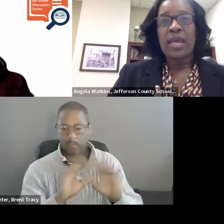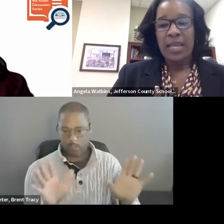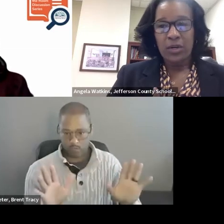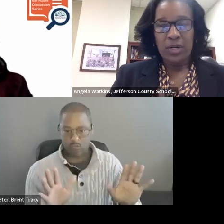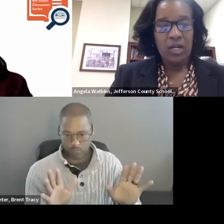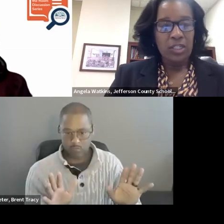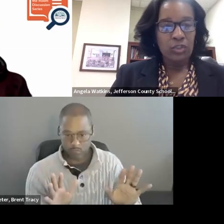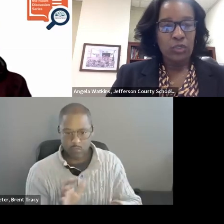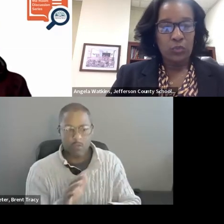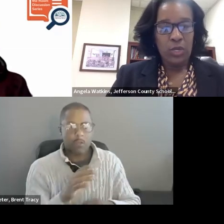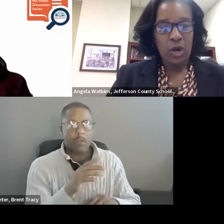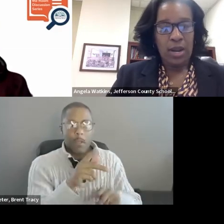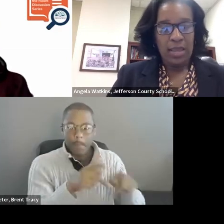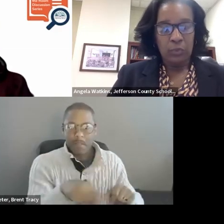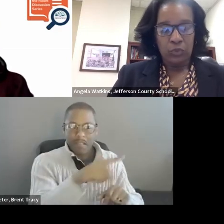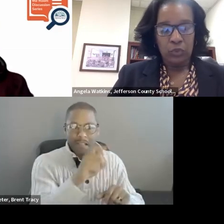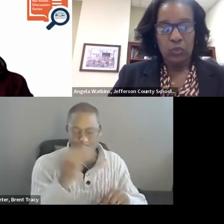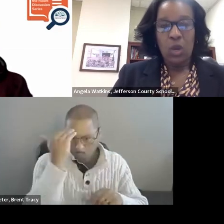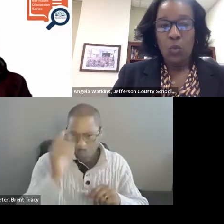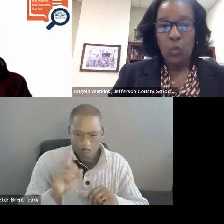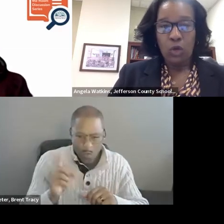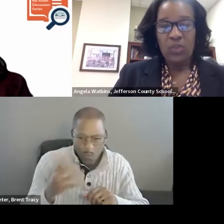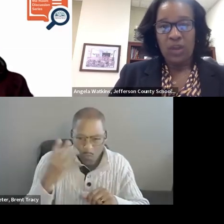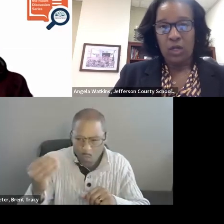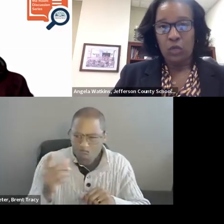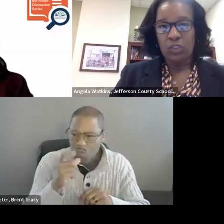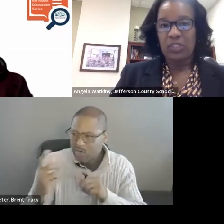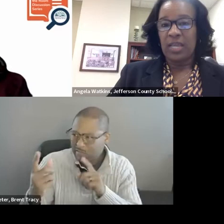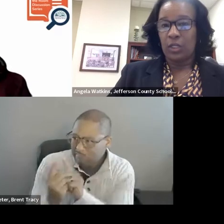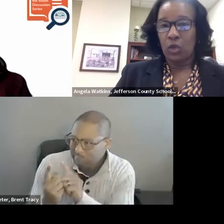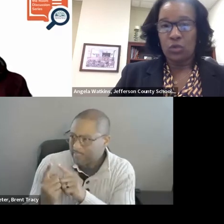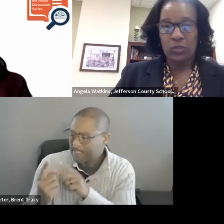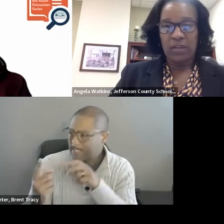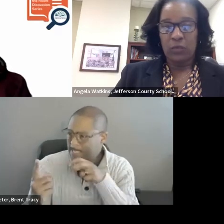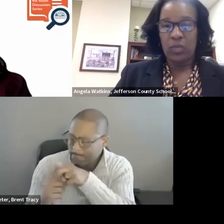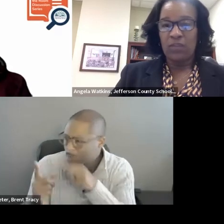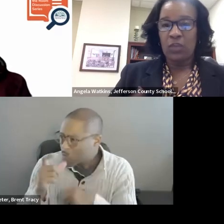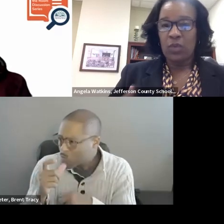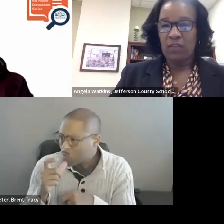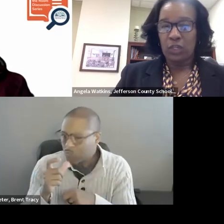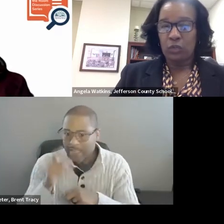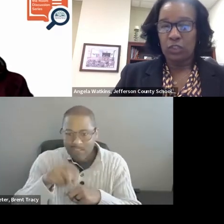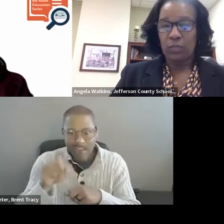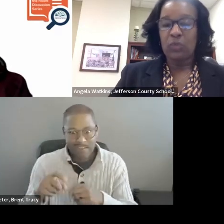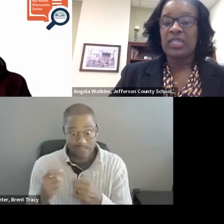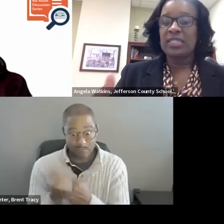Here in our district, we are able to work with our coaches at a local level. Even though we have the coaching communities,